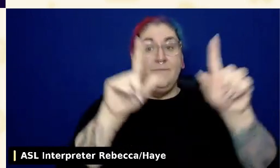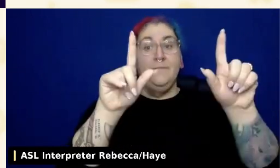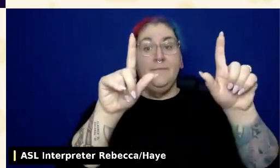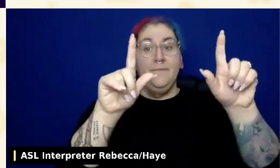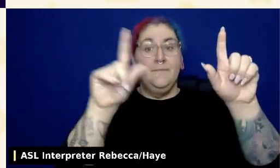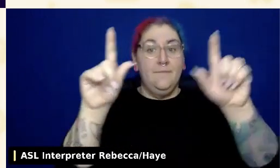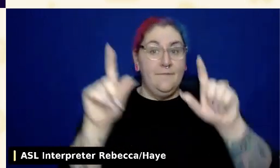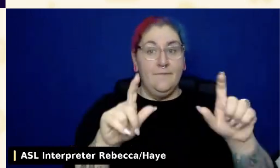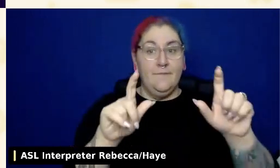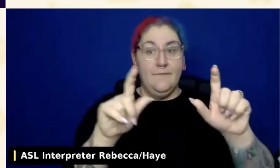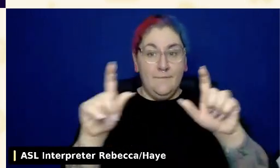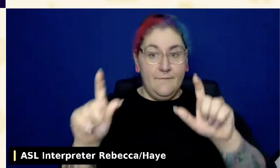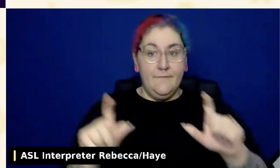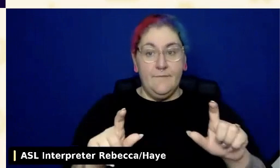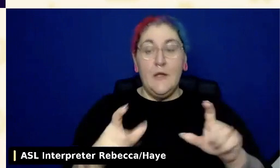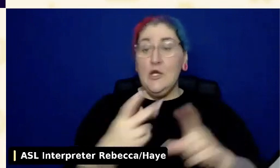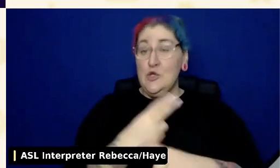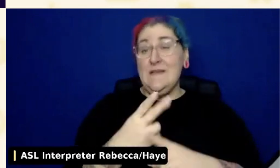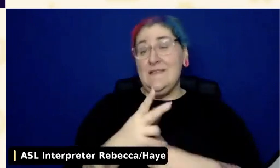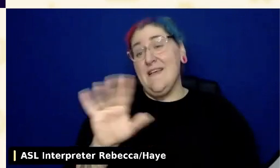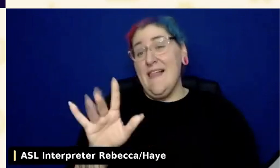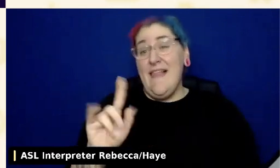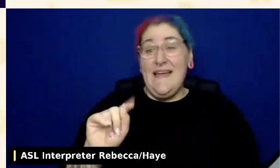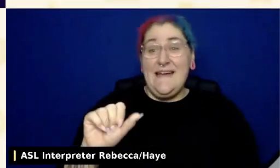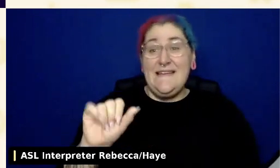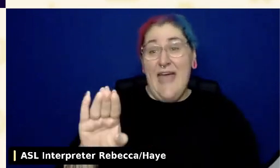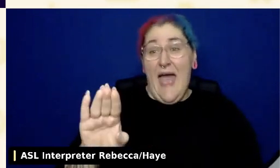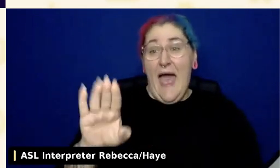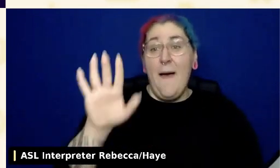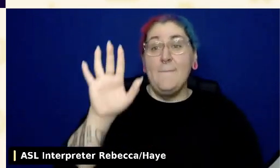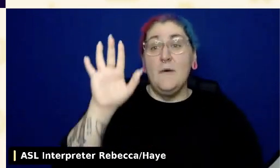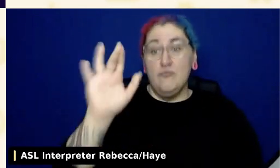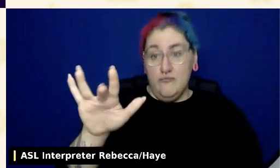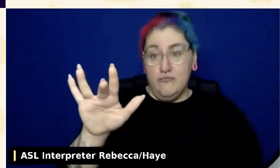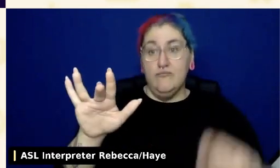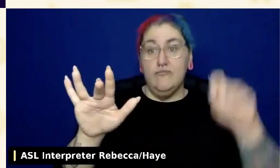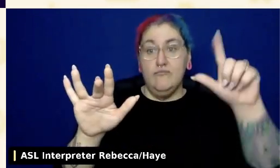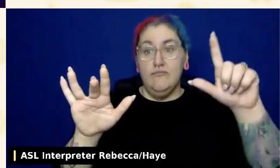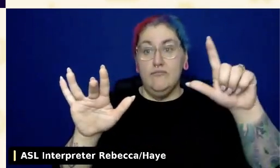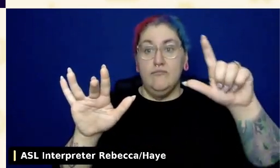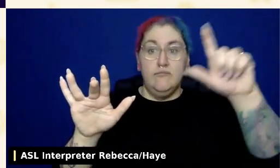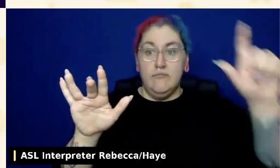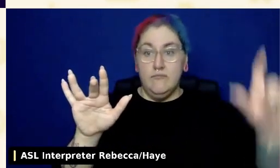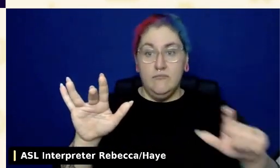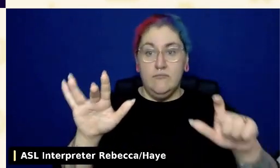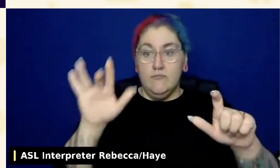through the website from top to bottom. You want to be able to see that outline and then you want to see that it goes in order.